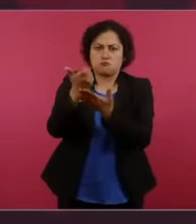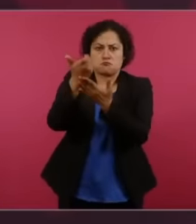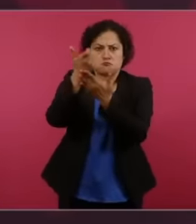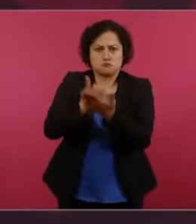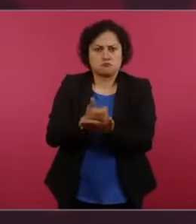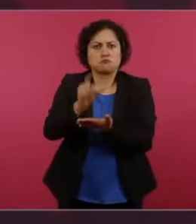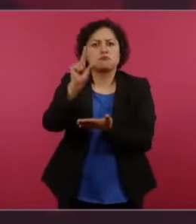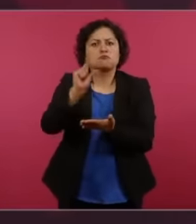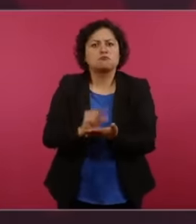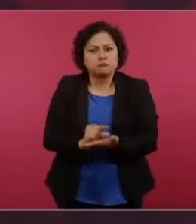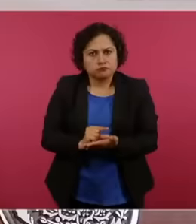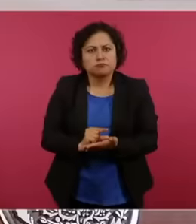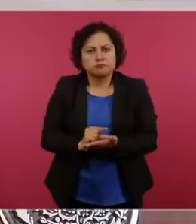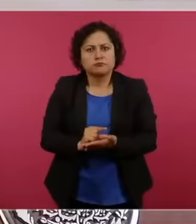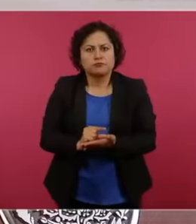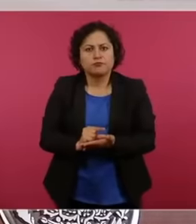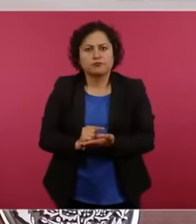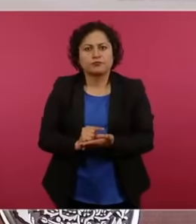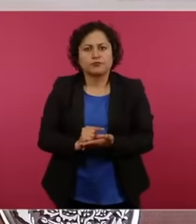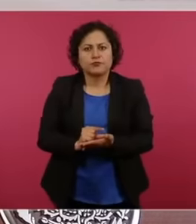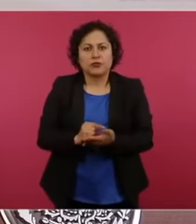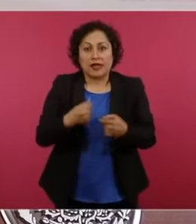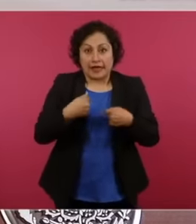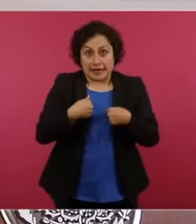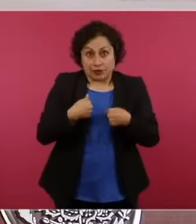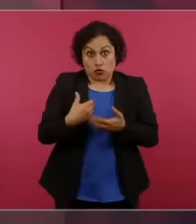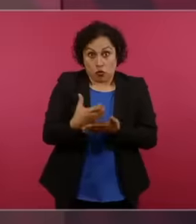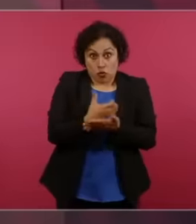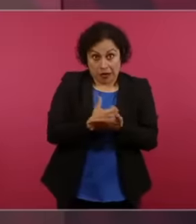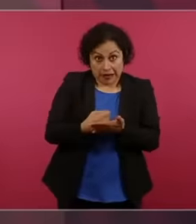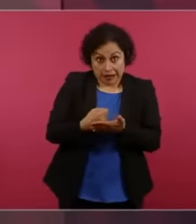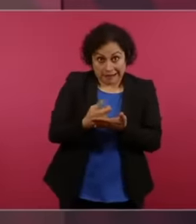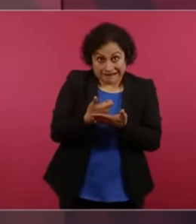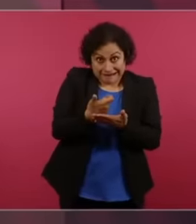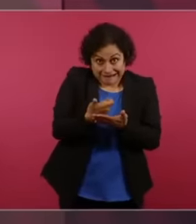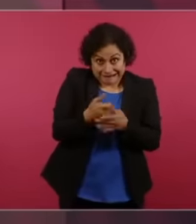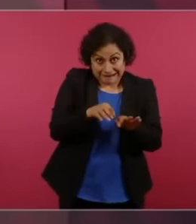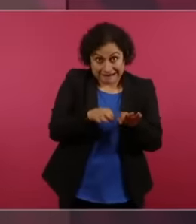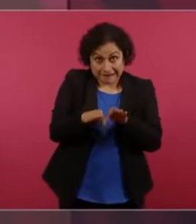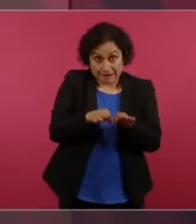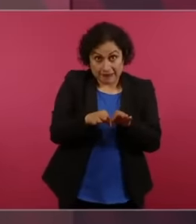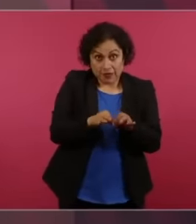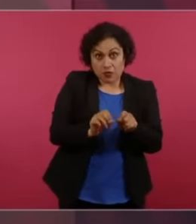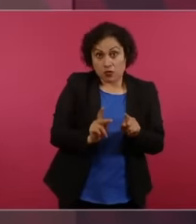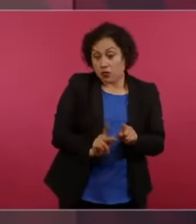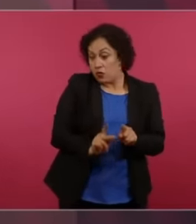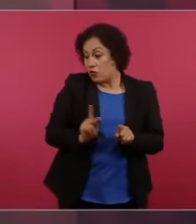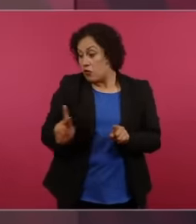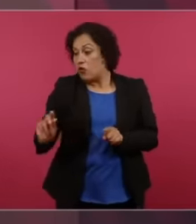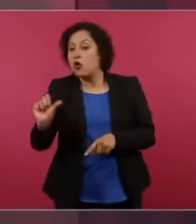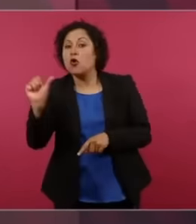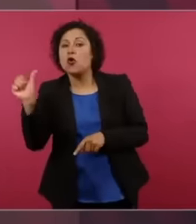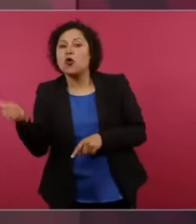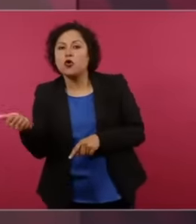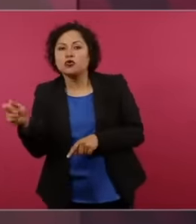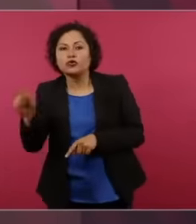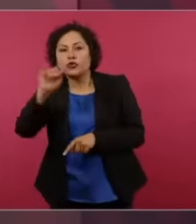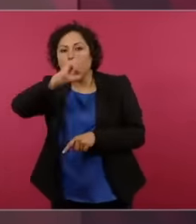of what an area director of the Federal Government earned at that time, 70,000